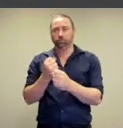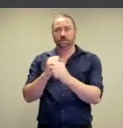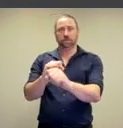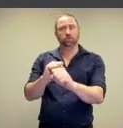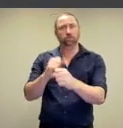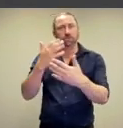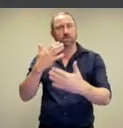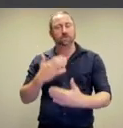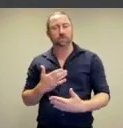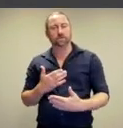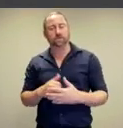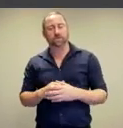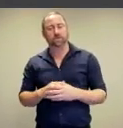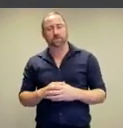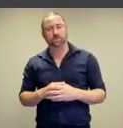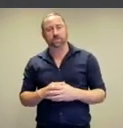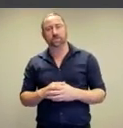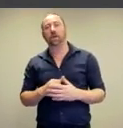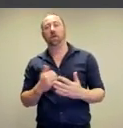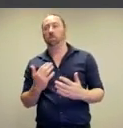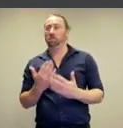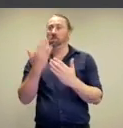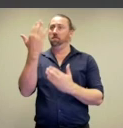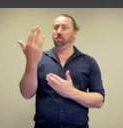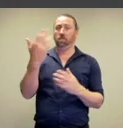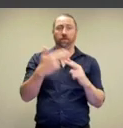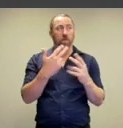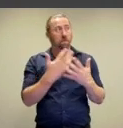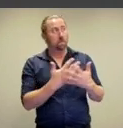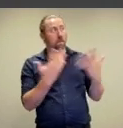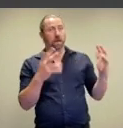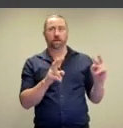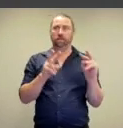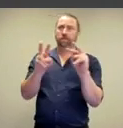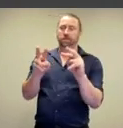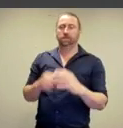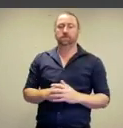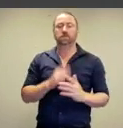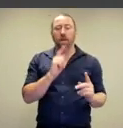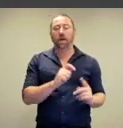So it's both a form of protection and